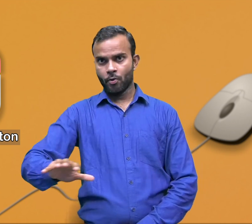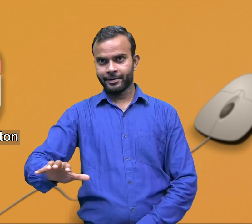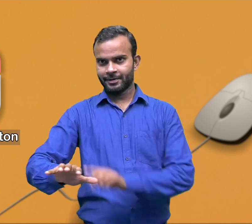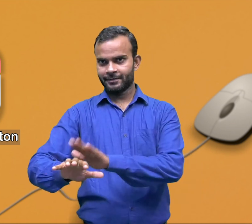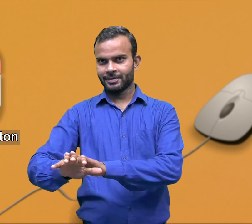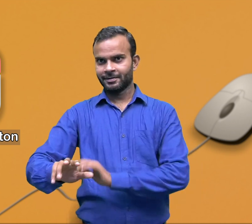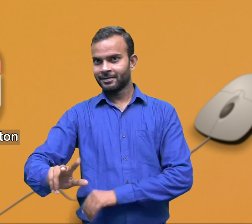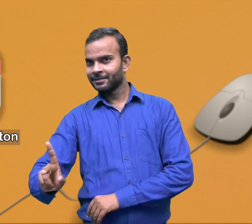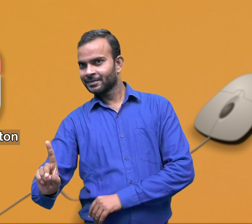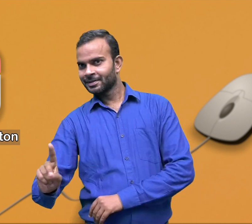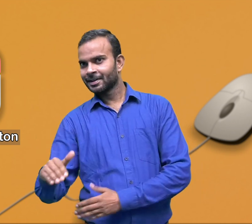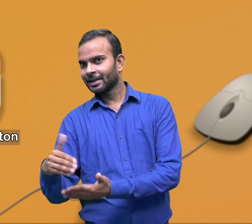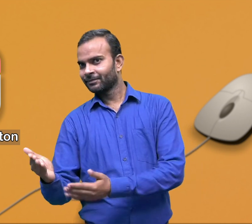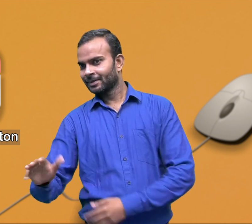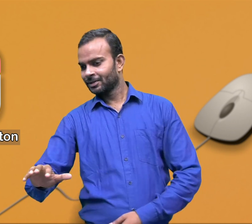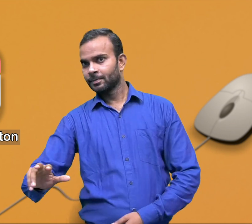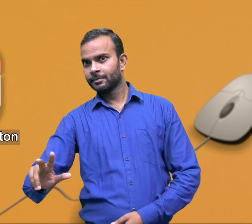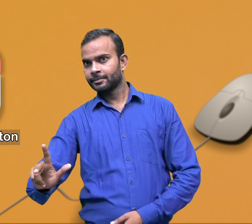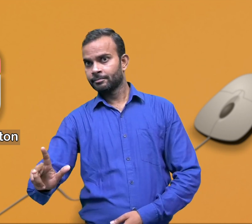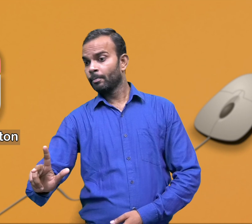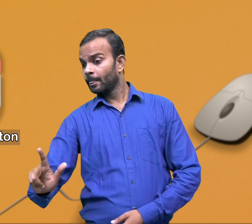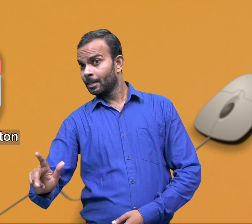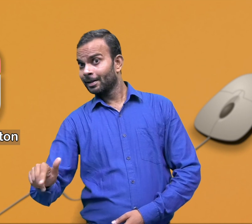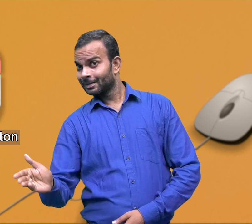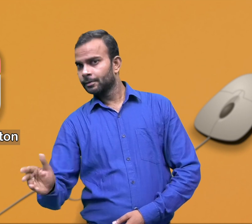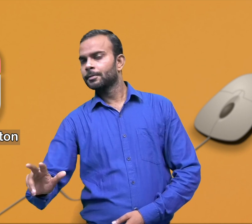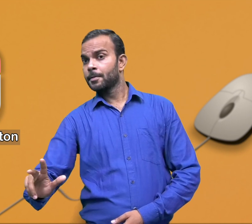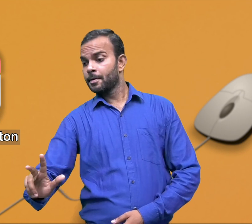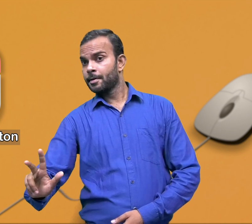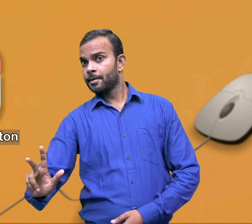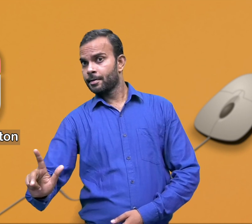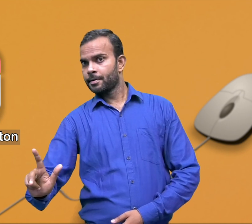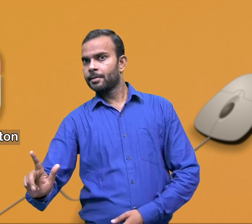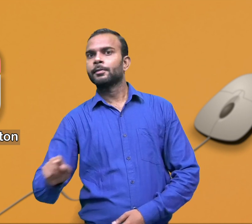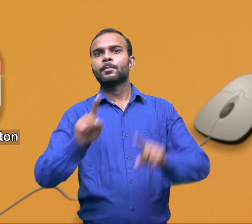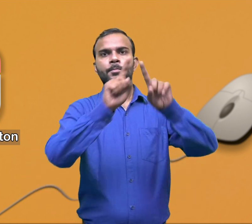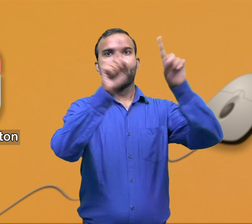The button on the right side of the mouse is called as right button.